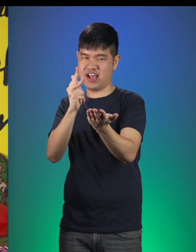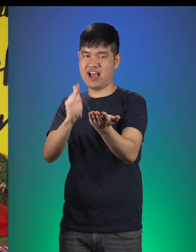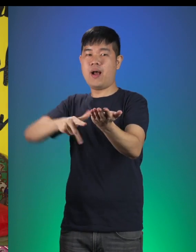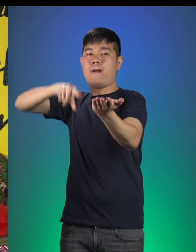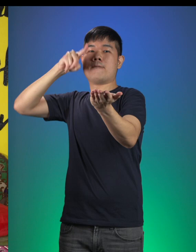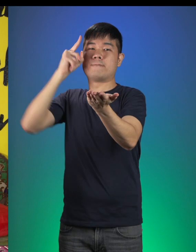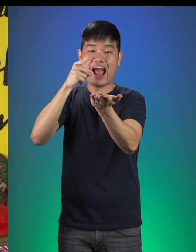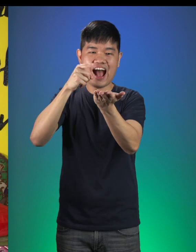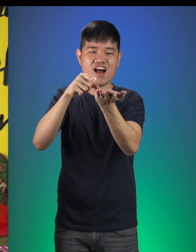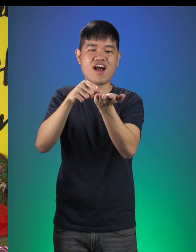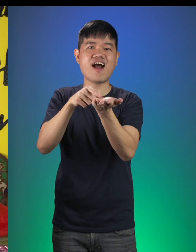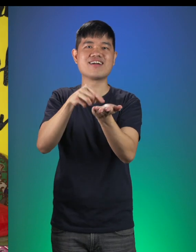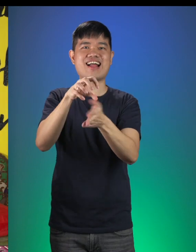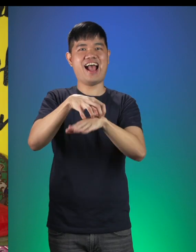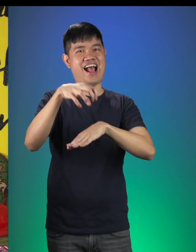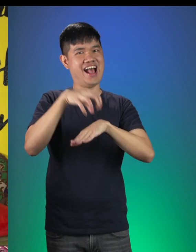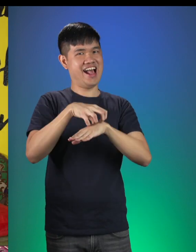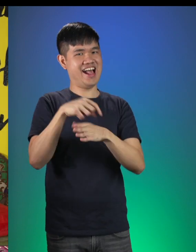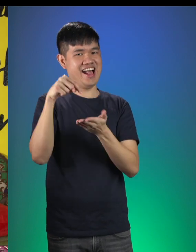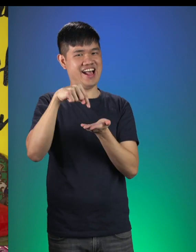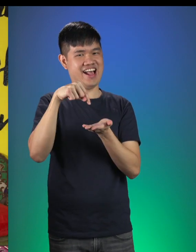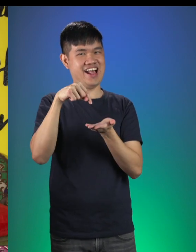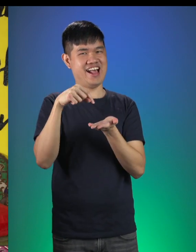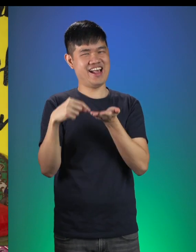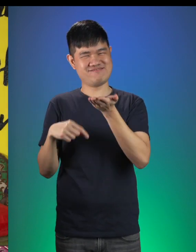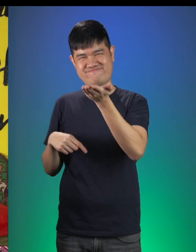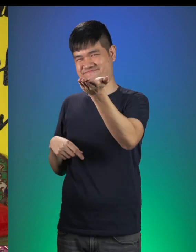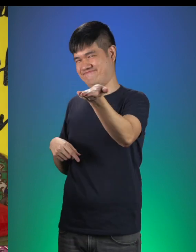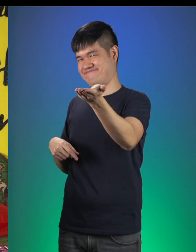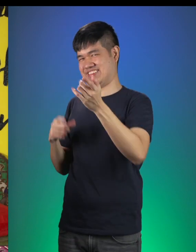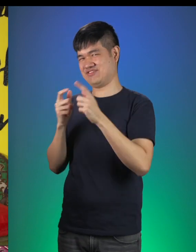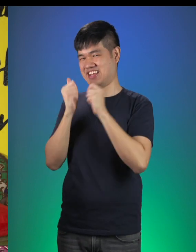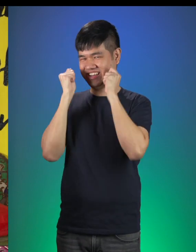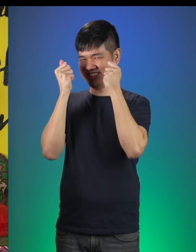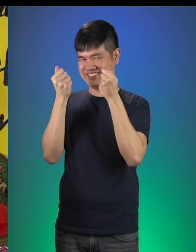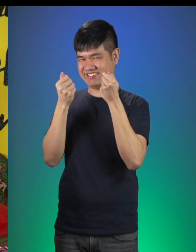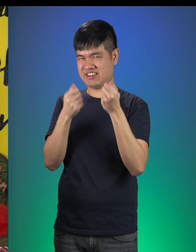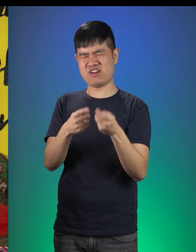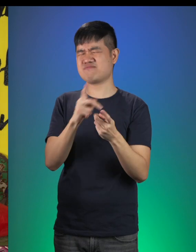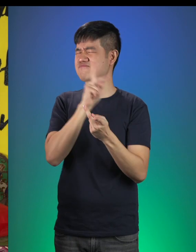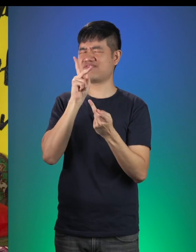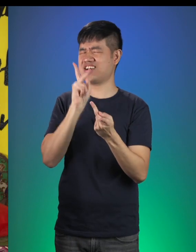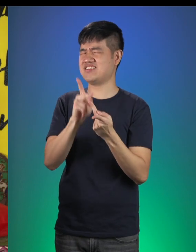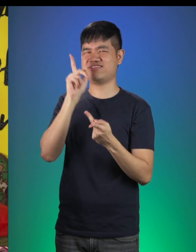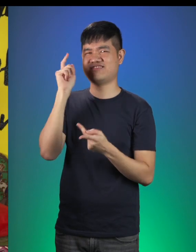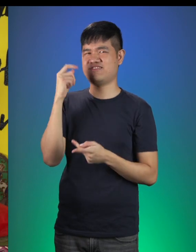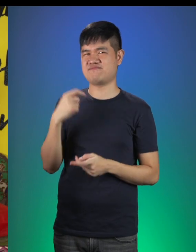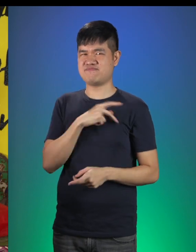Tada! There you have it Little Red! A yummy cake fit for a princess!